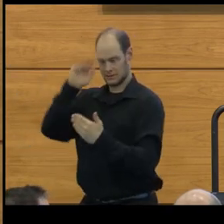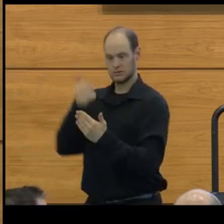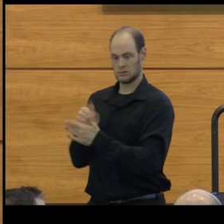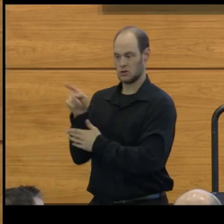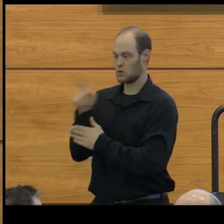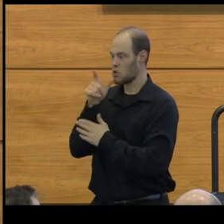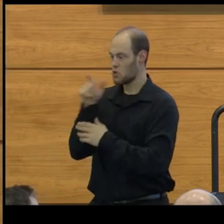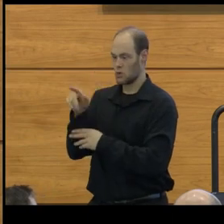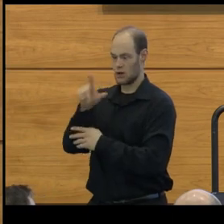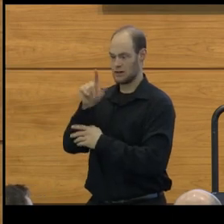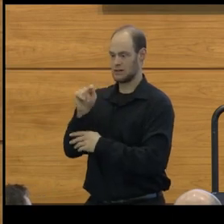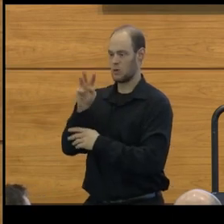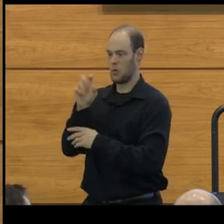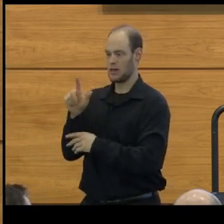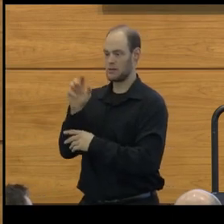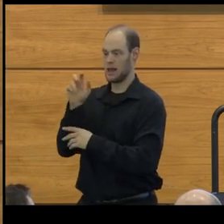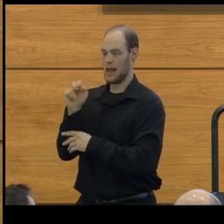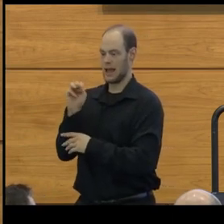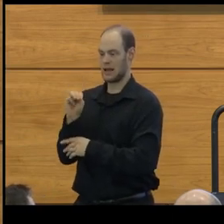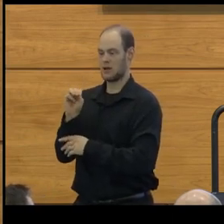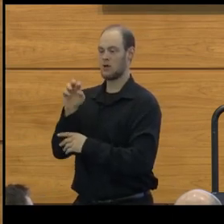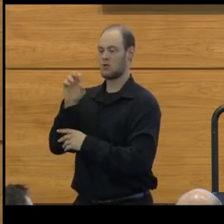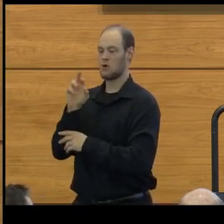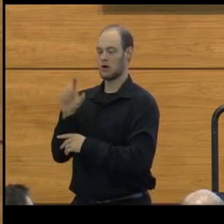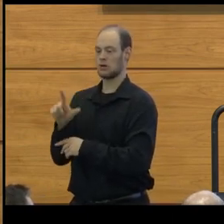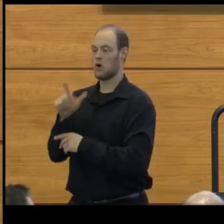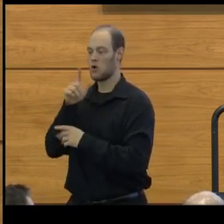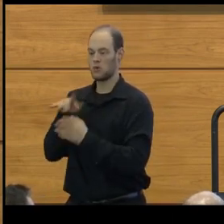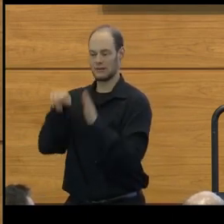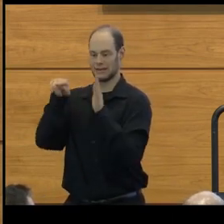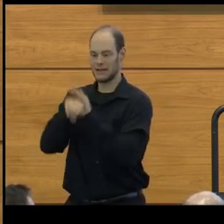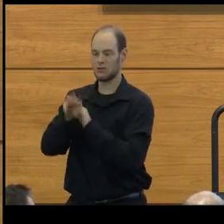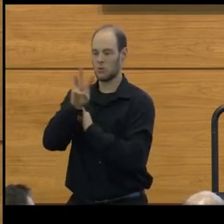Lieutenant William M. Russell, who was killed in aerial combat in World War I.